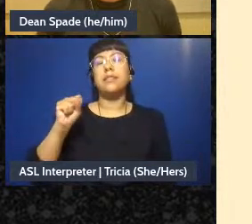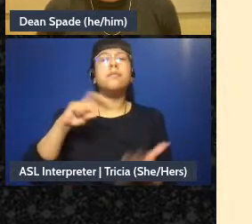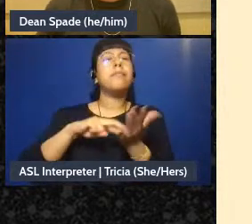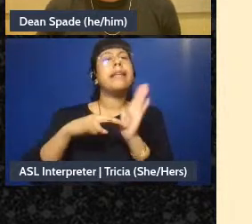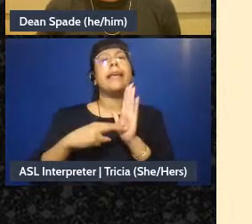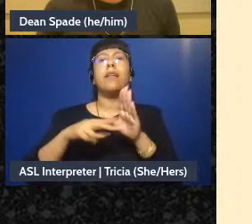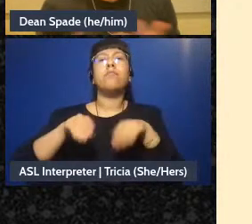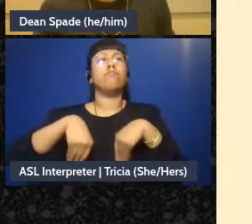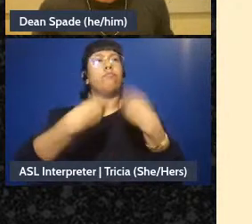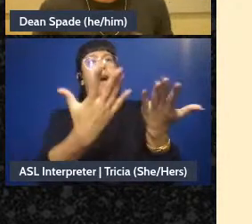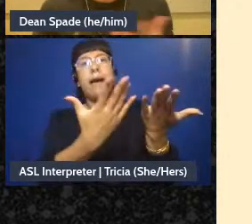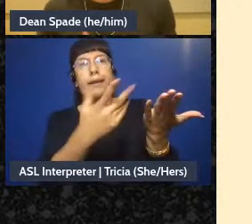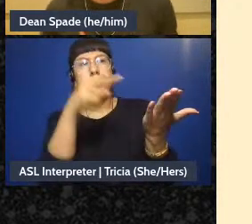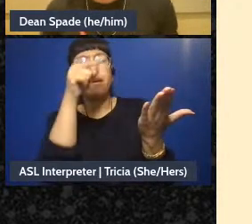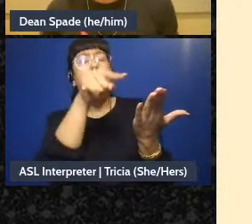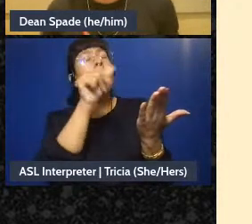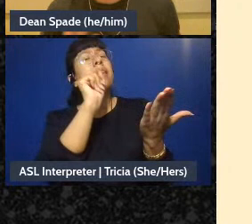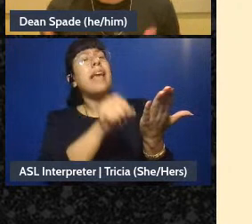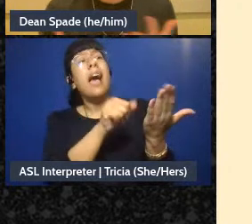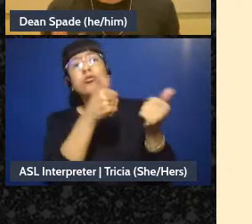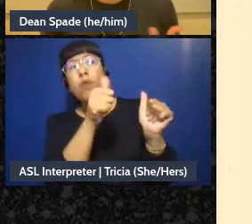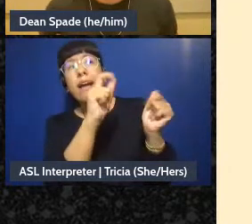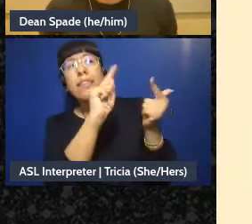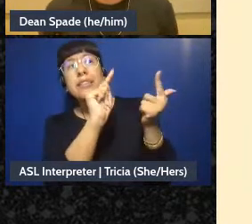We're saying like could it work like this could it work like this and then let's massage it and make